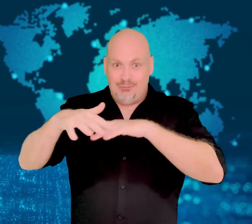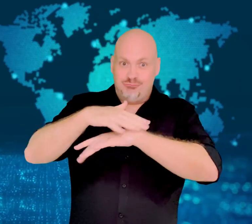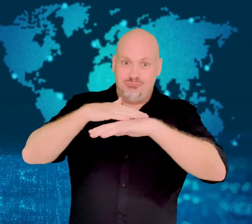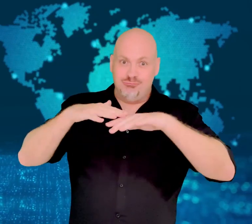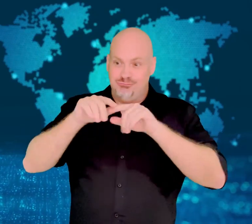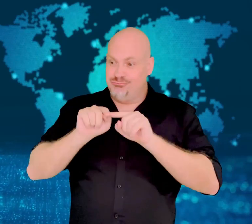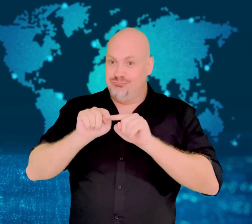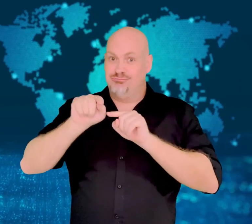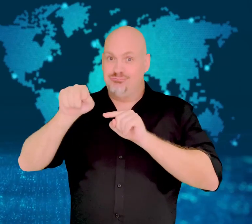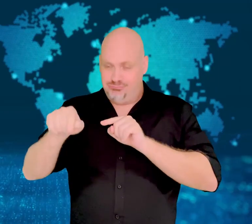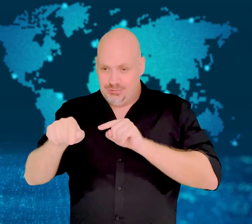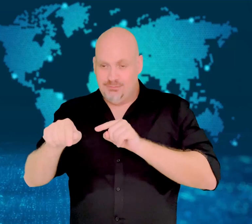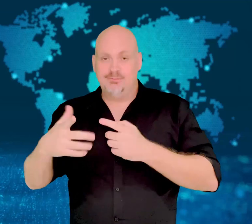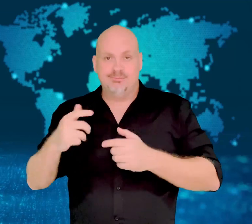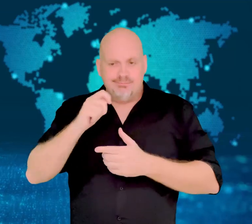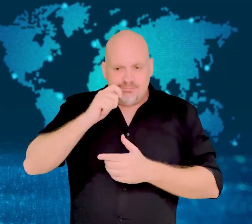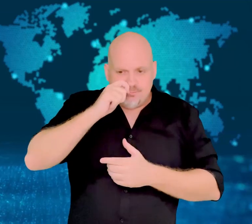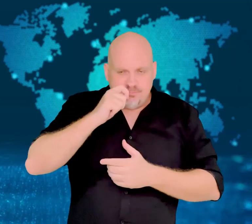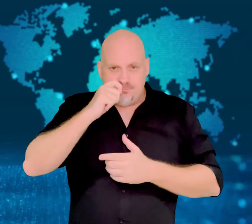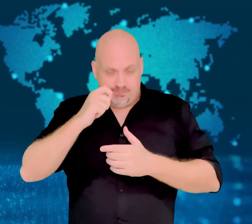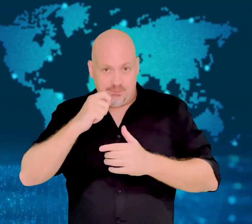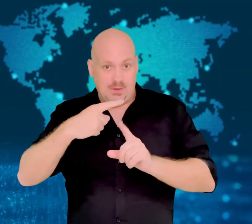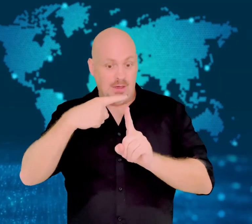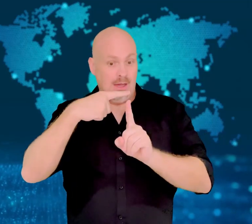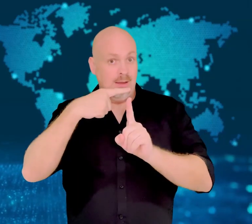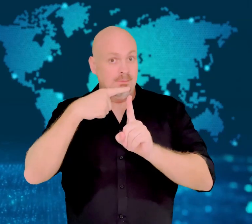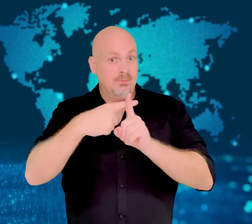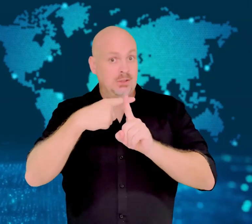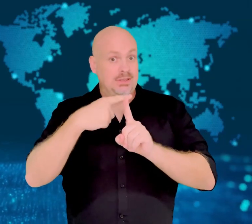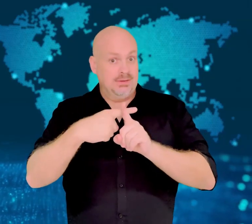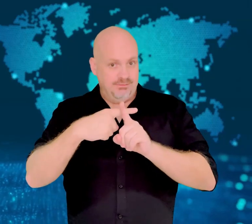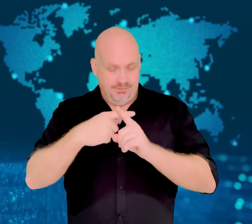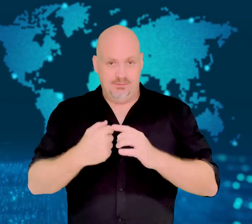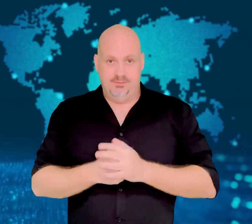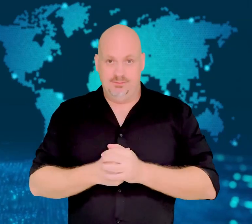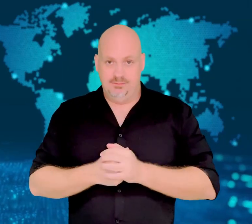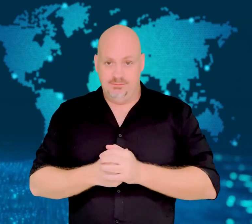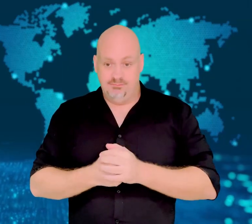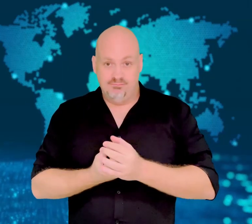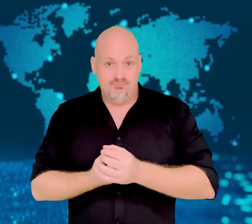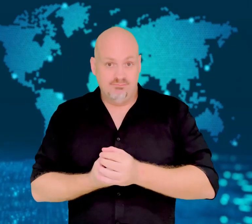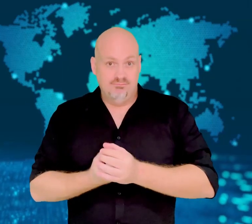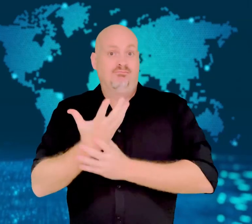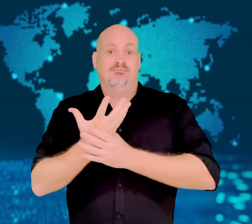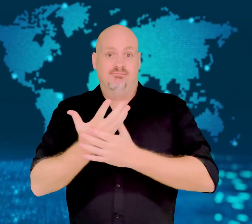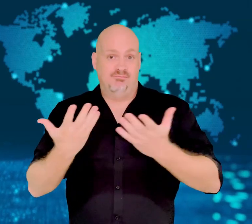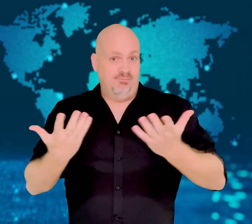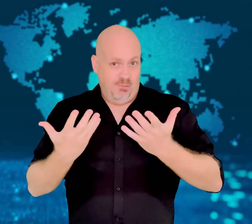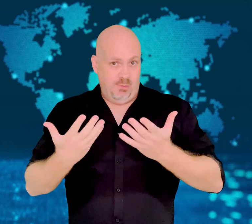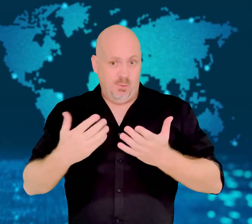in the days prior to testing positive for the virus.